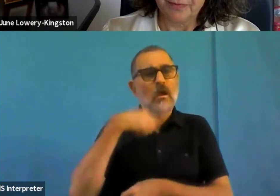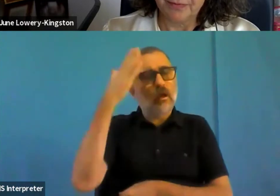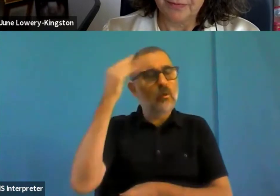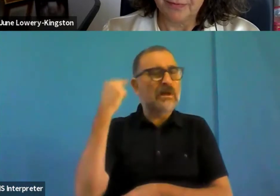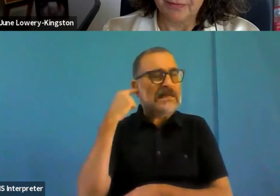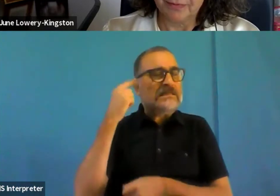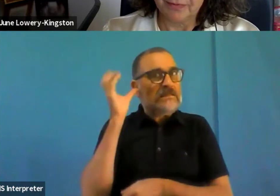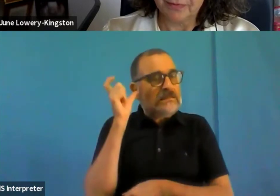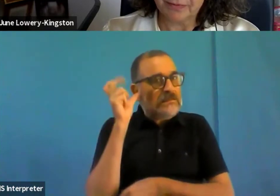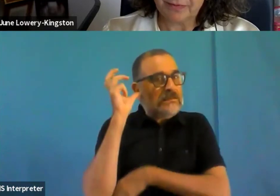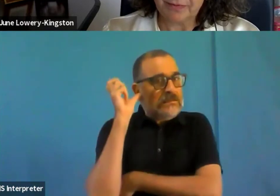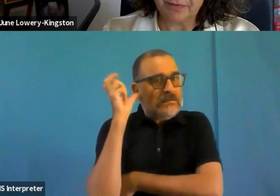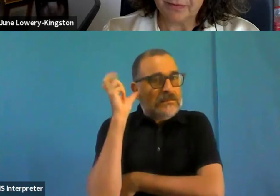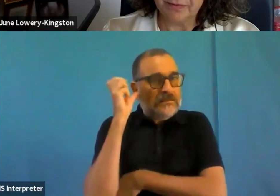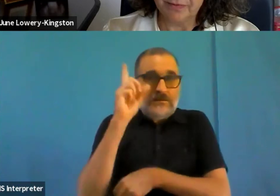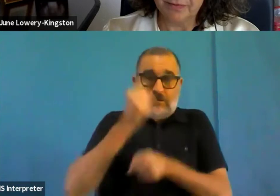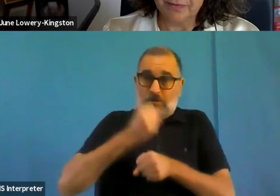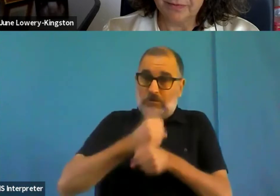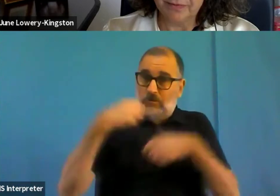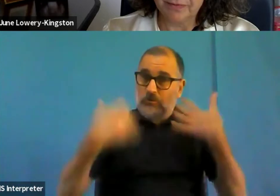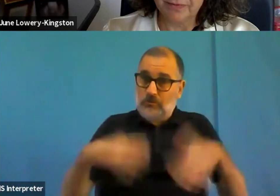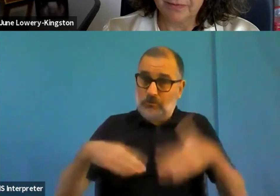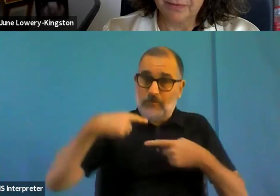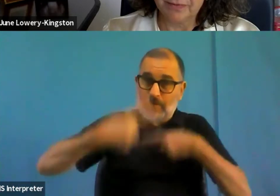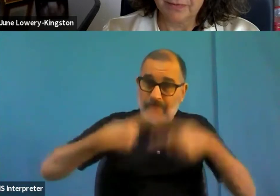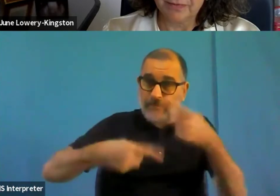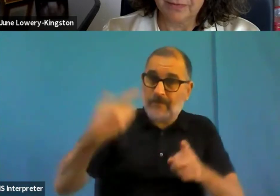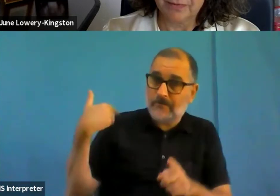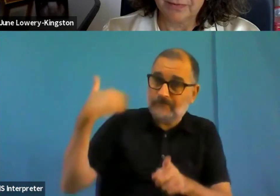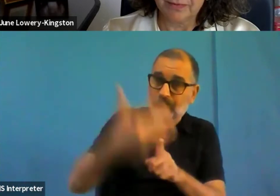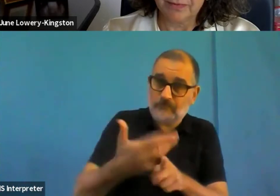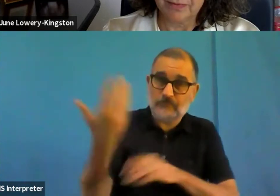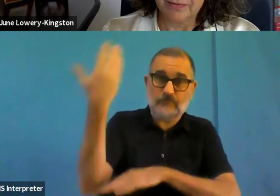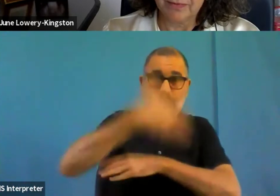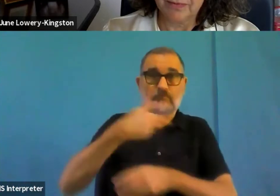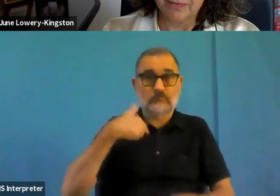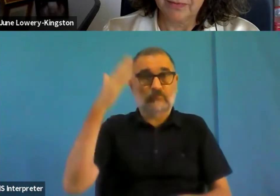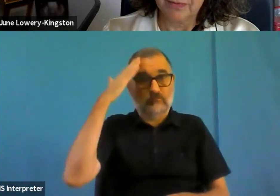And I'm and we need to start raising awareness on how and to whom to report on time of all